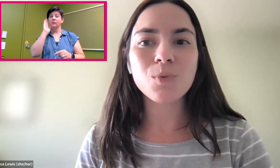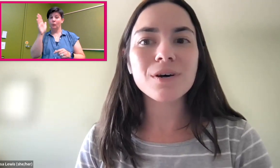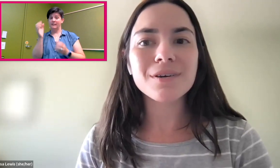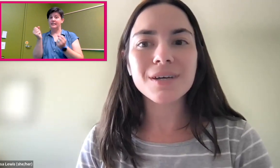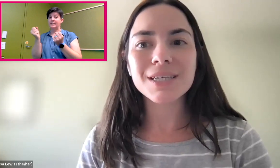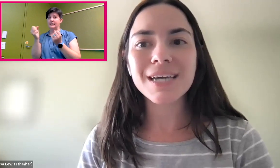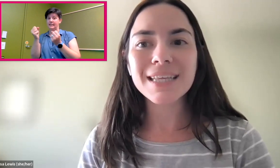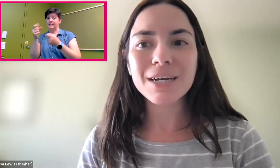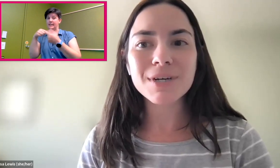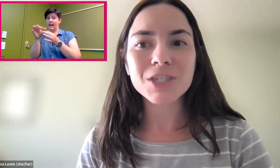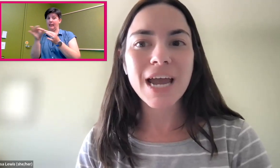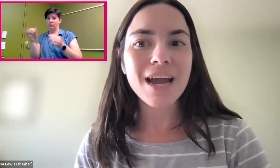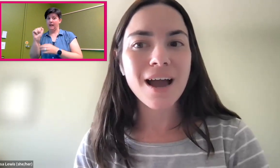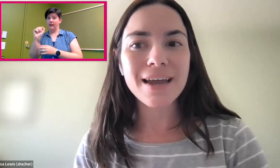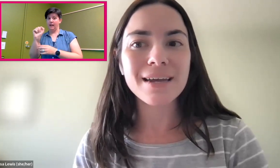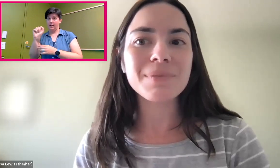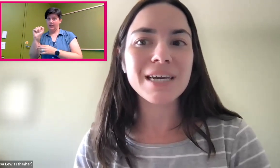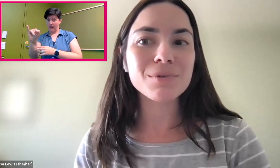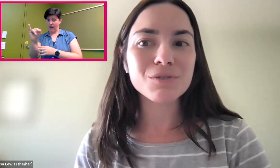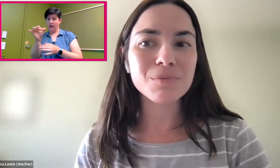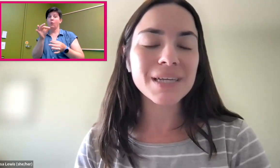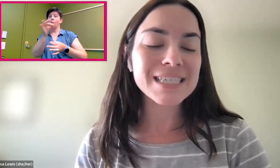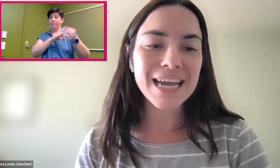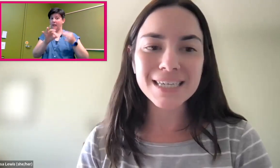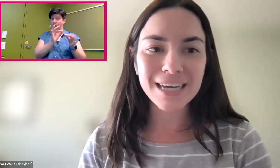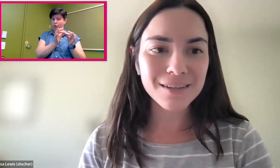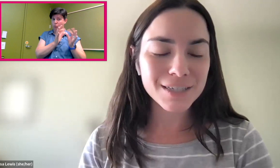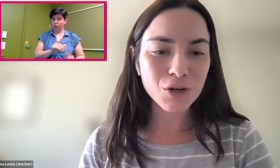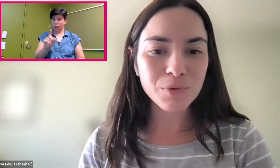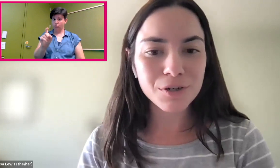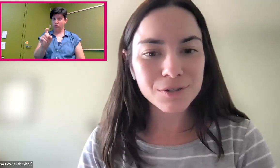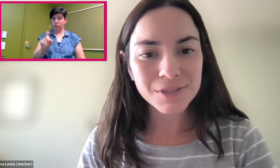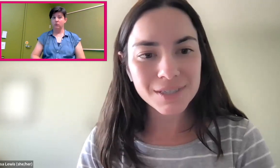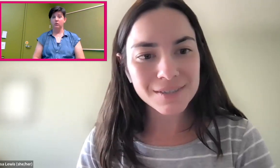will the sign language AI be able to replace ASL interpreters?